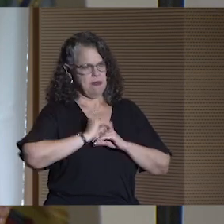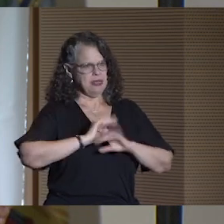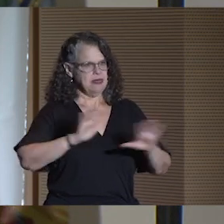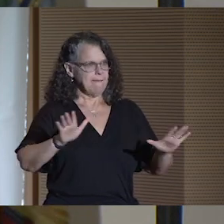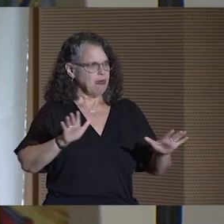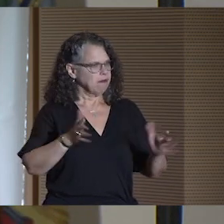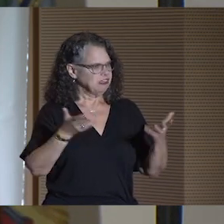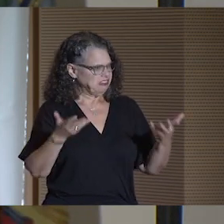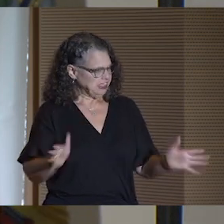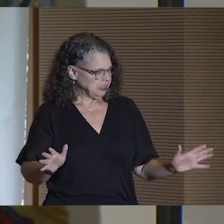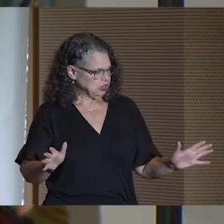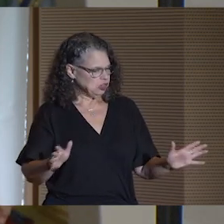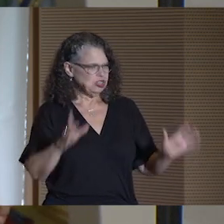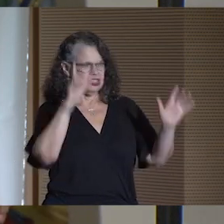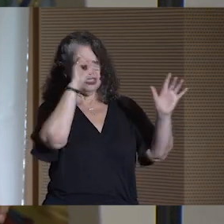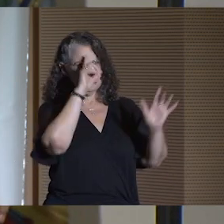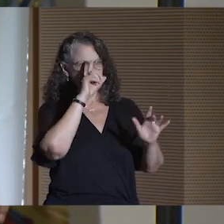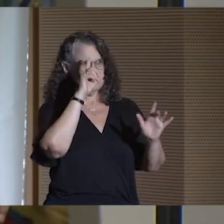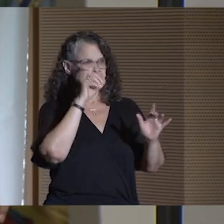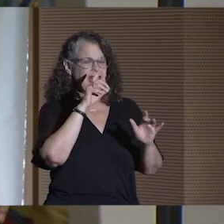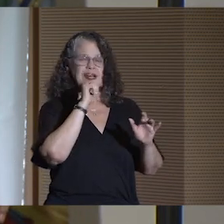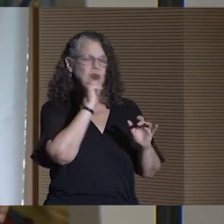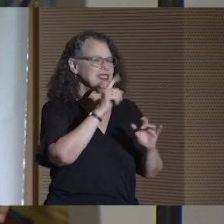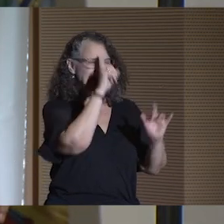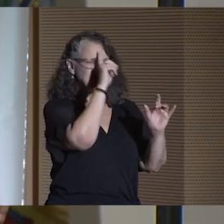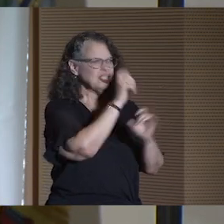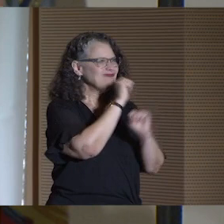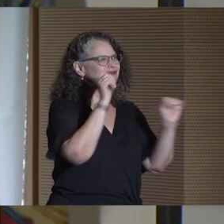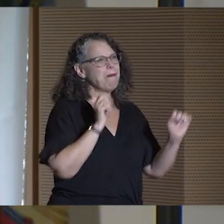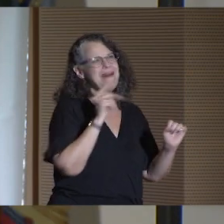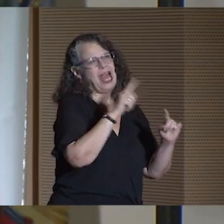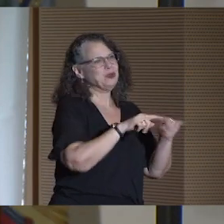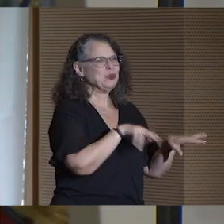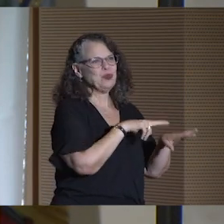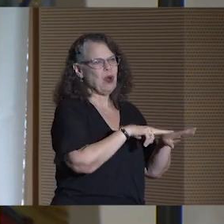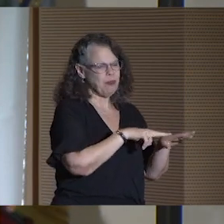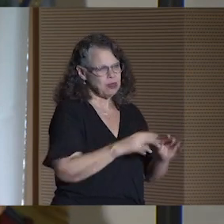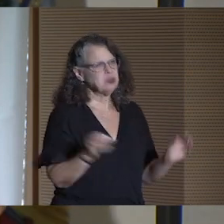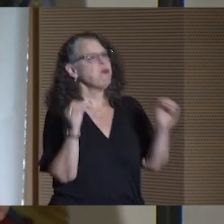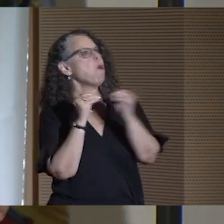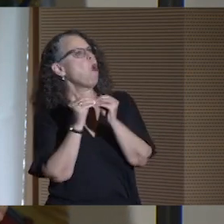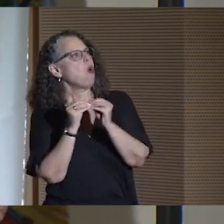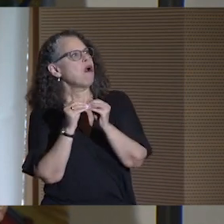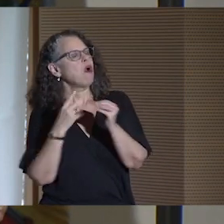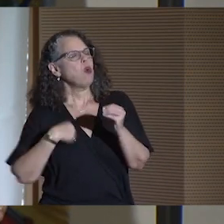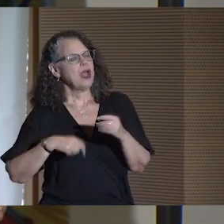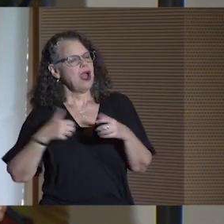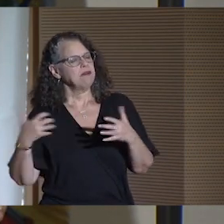What we envisioned was just not returning to normal. We had an opportunity to rethink what it means